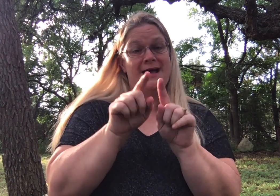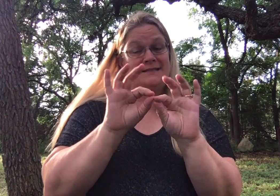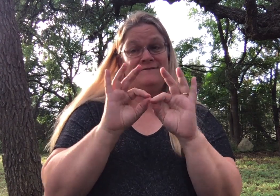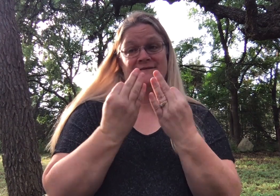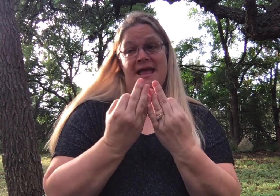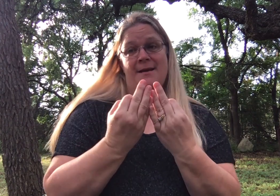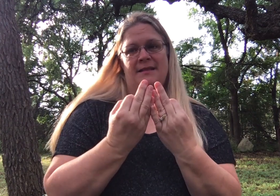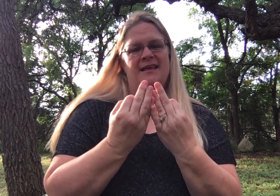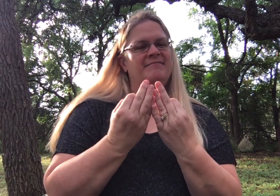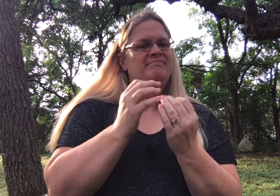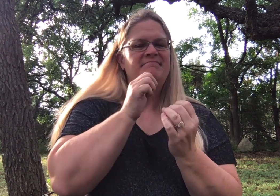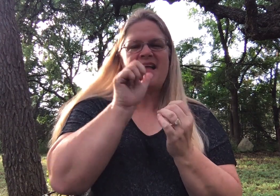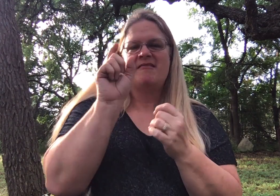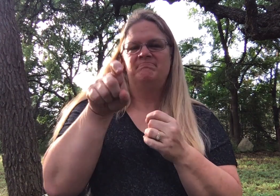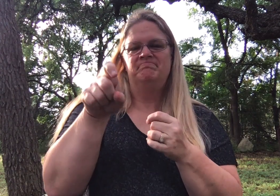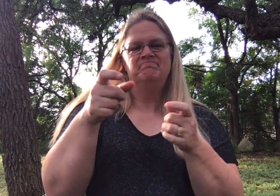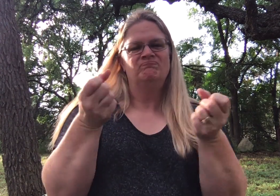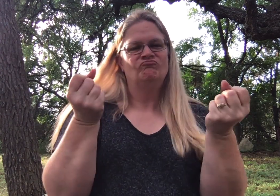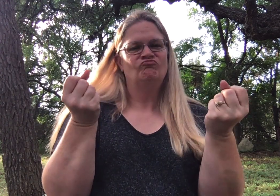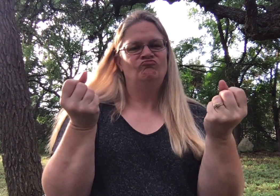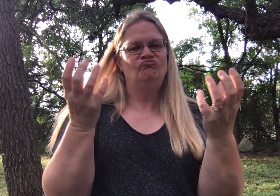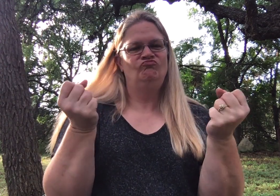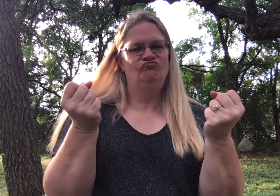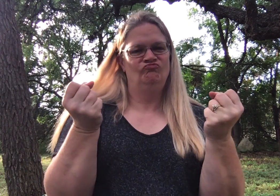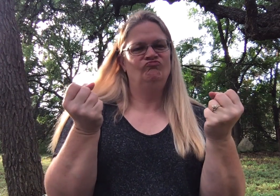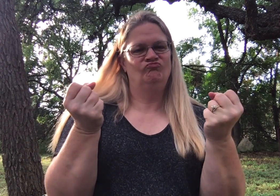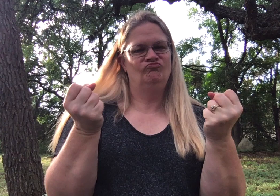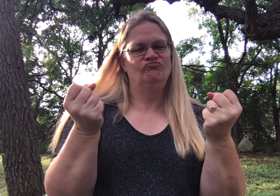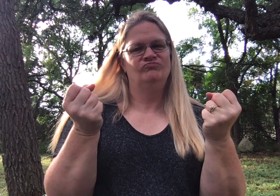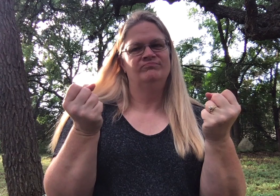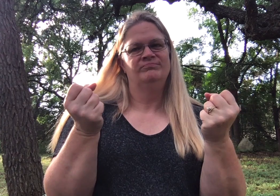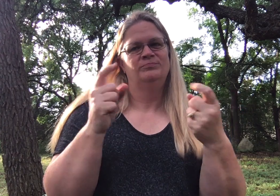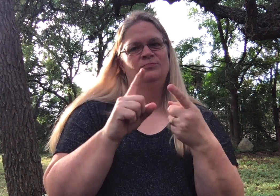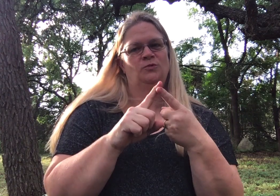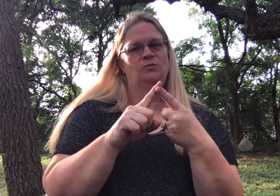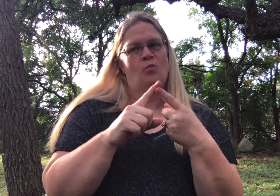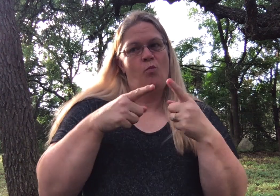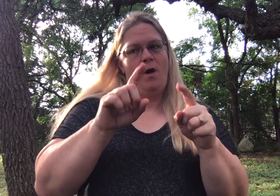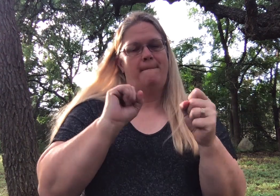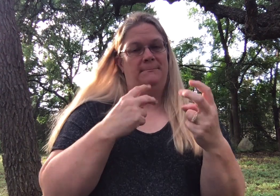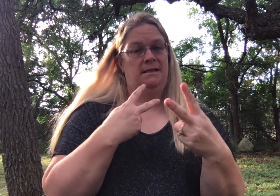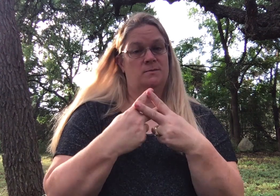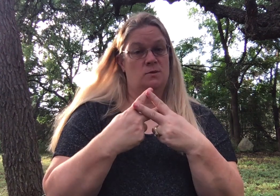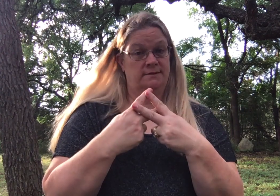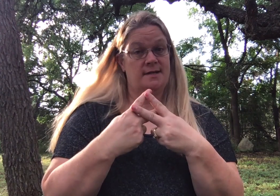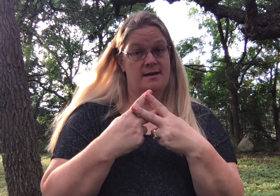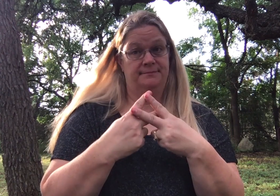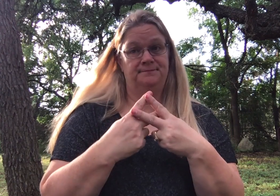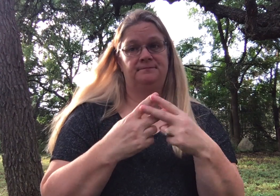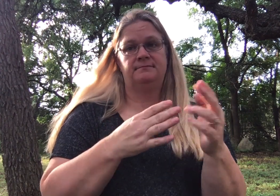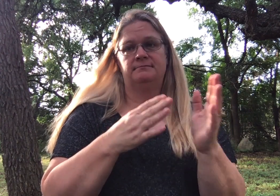as a family that are not necessarily language related while you're in quarantine.